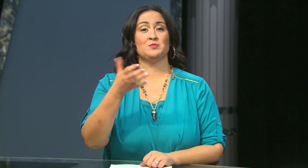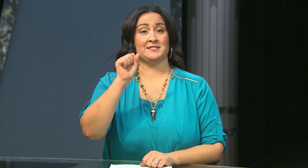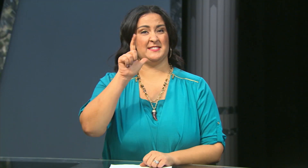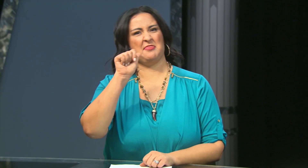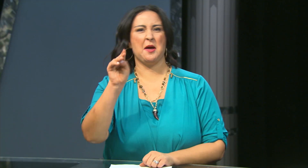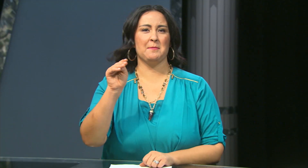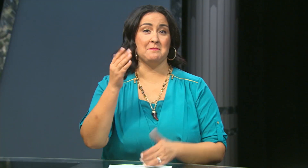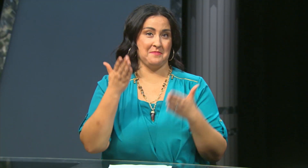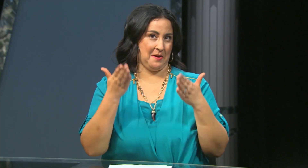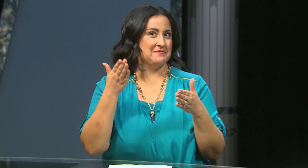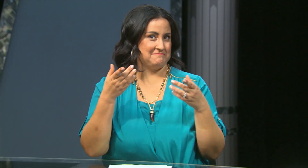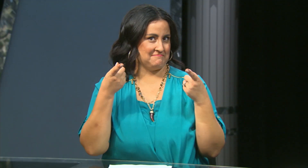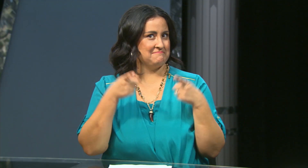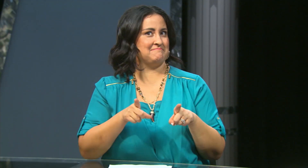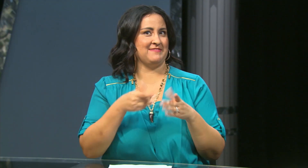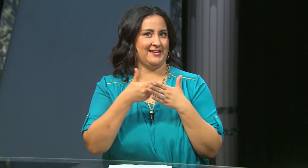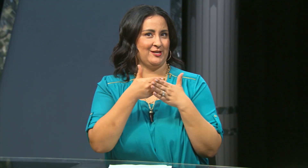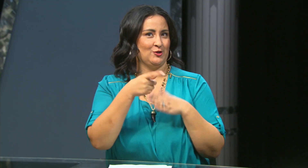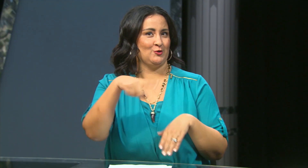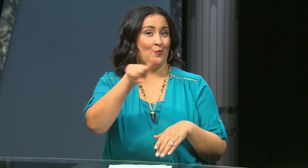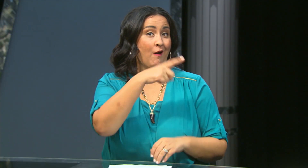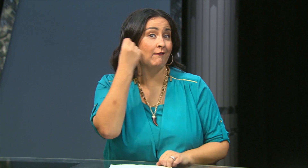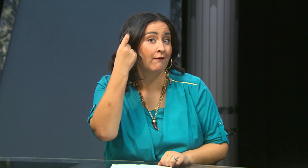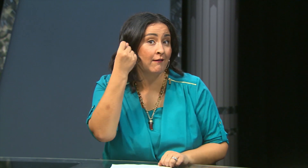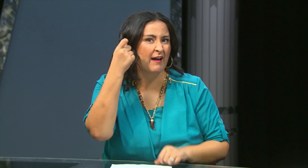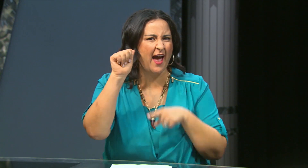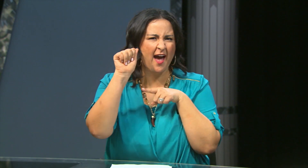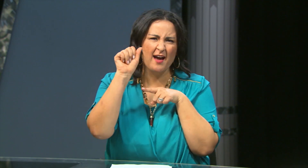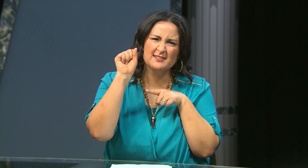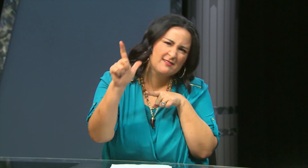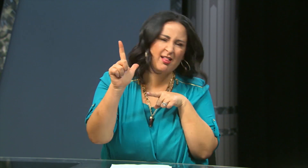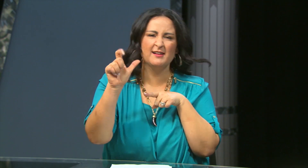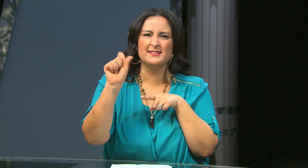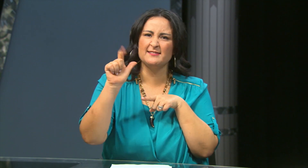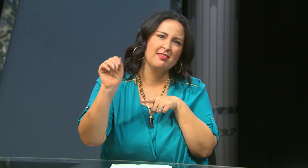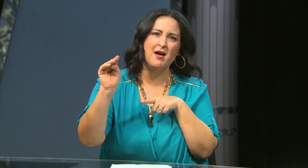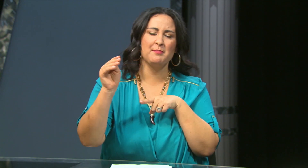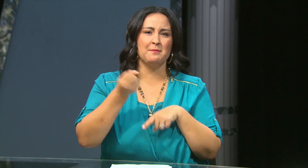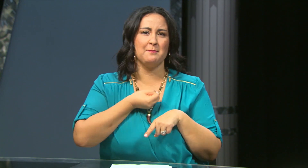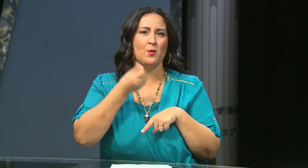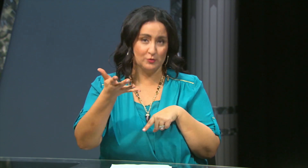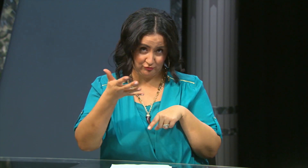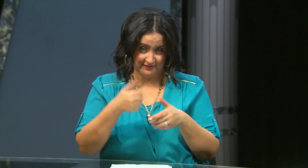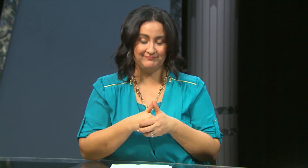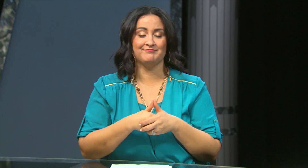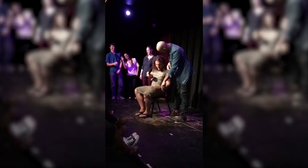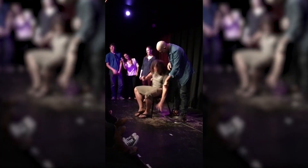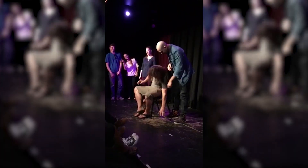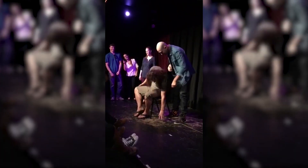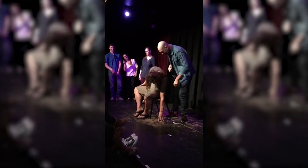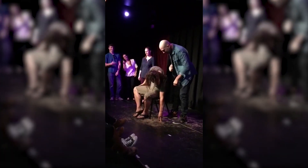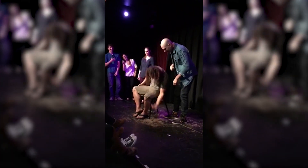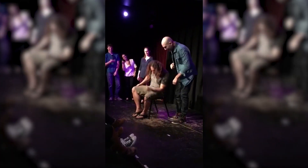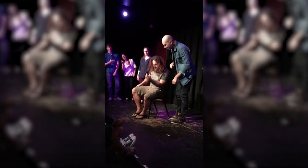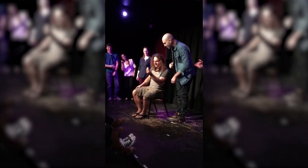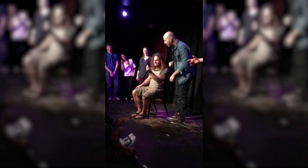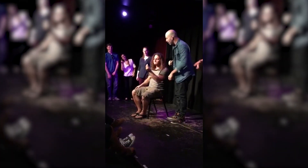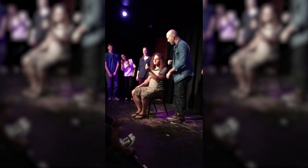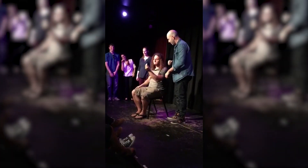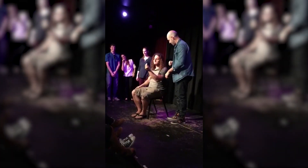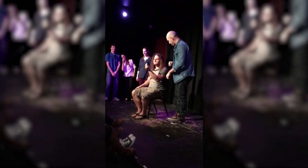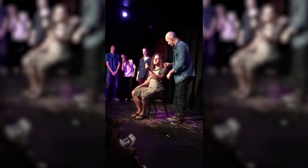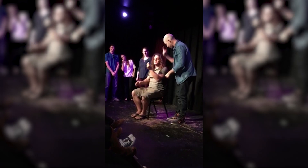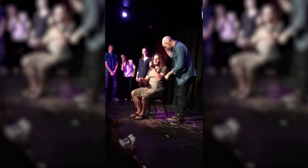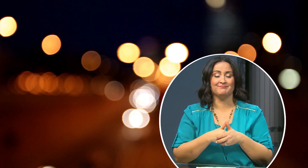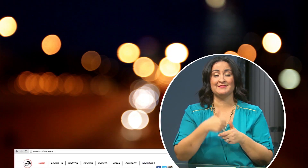Slam poetry could be coming to a place near you. ASL slam poetry that is.